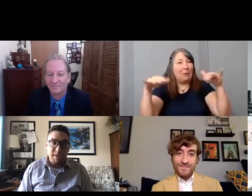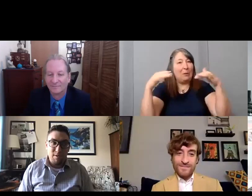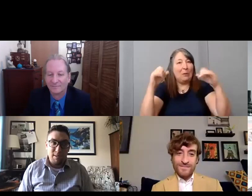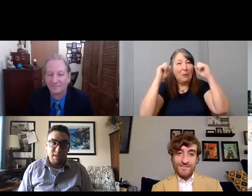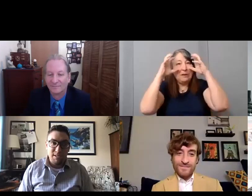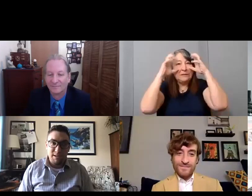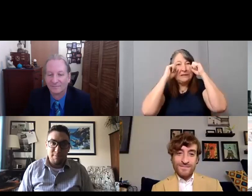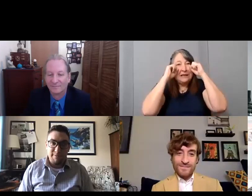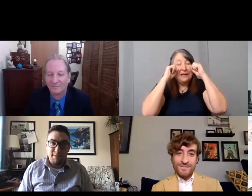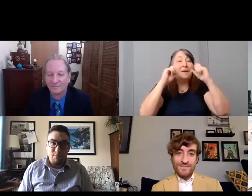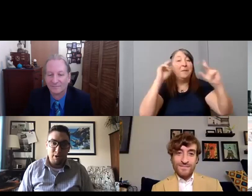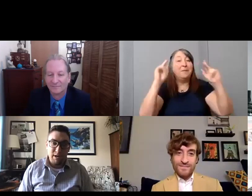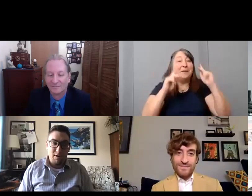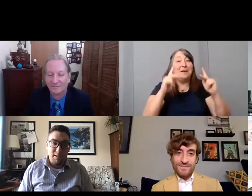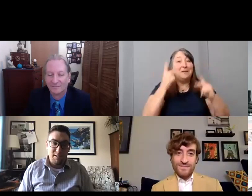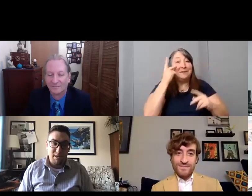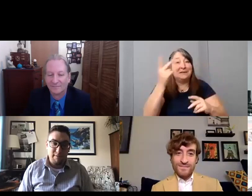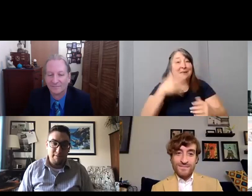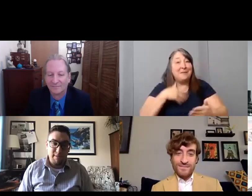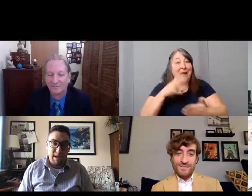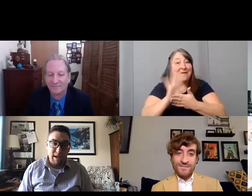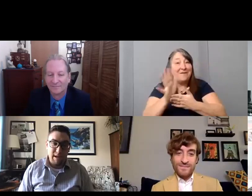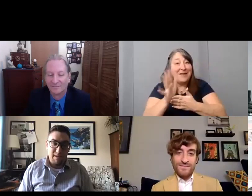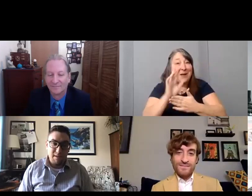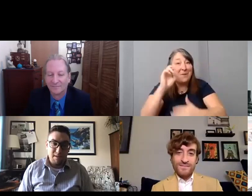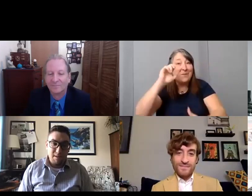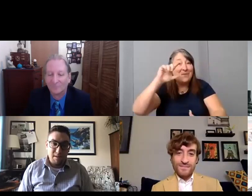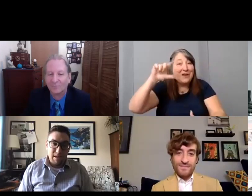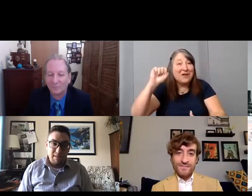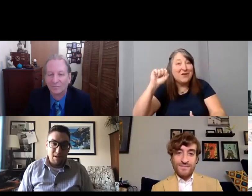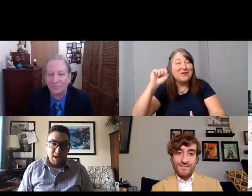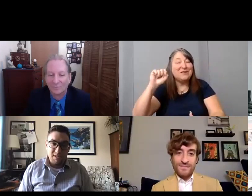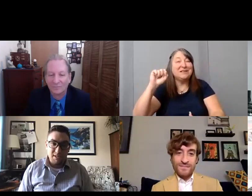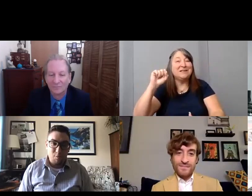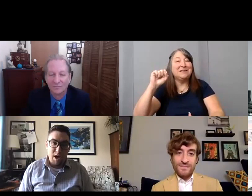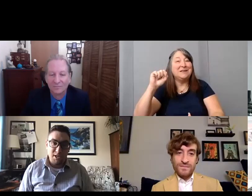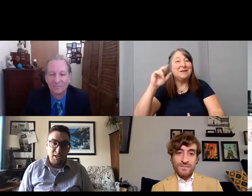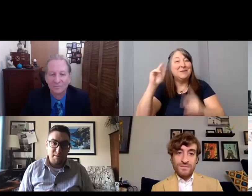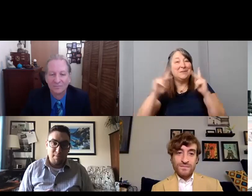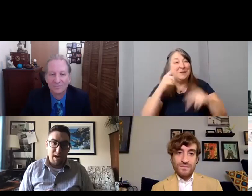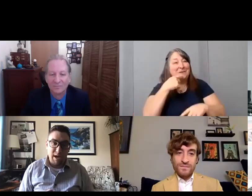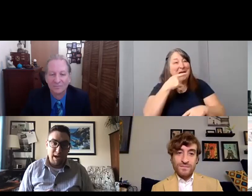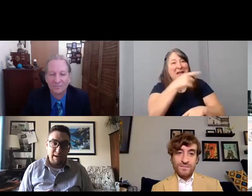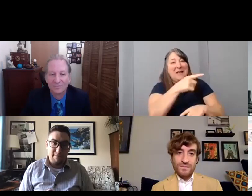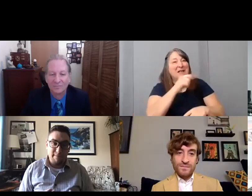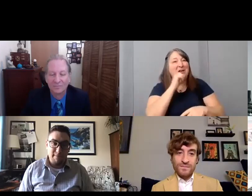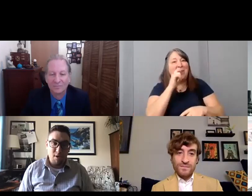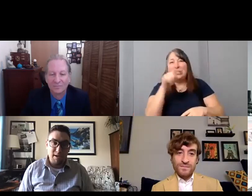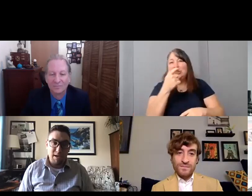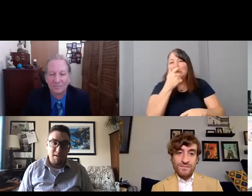when they see like my film reel and stuff, that they're not just watching my filming